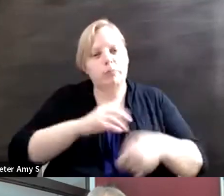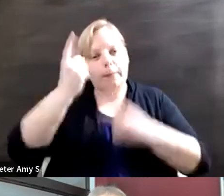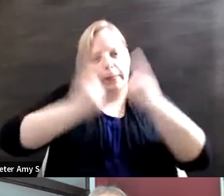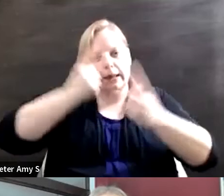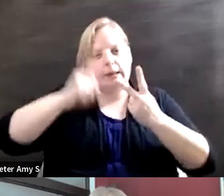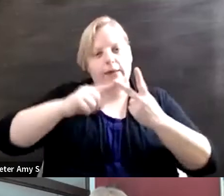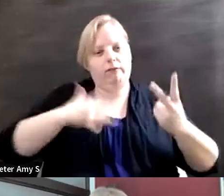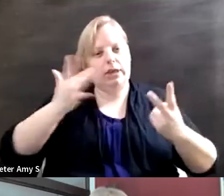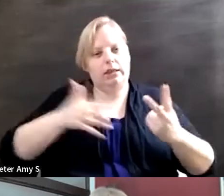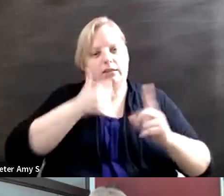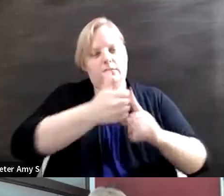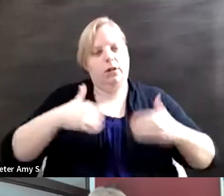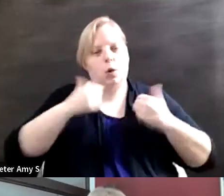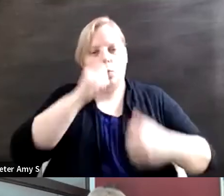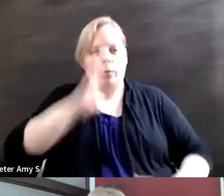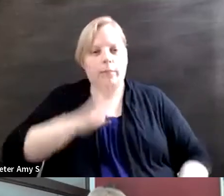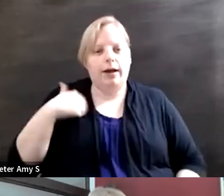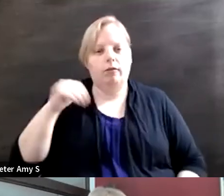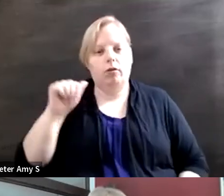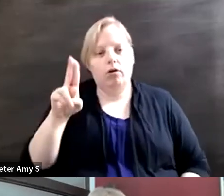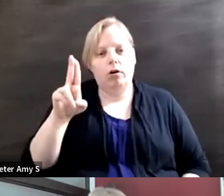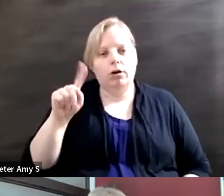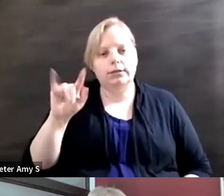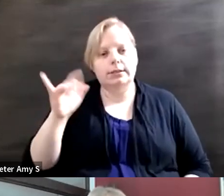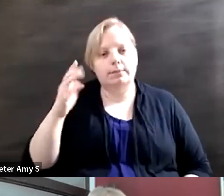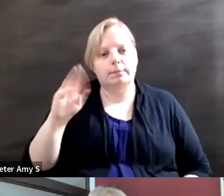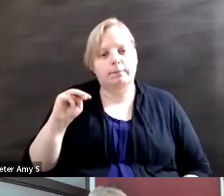young woman with autism who you may have seen recently on the Netflix--whatever